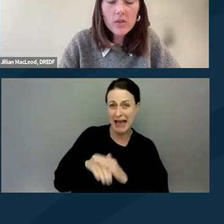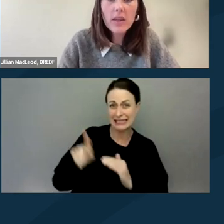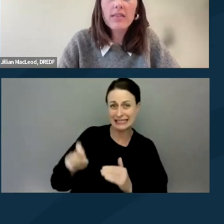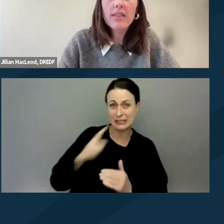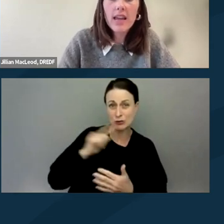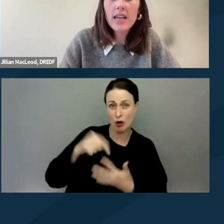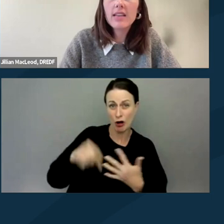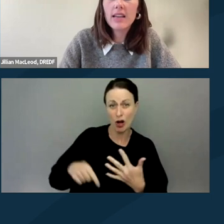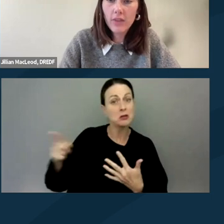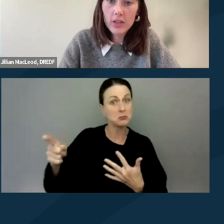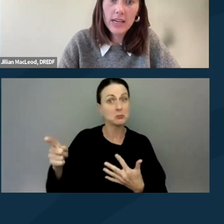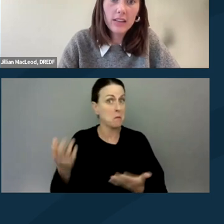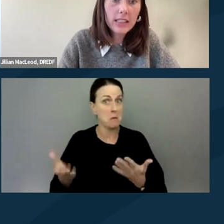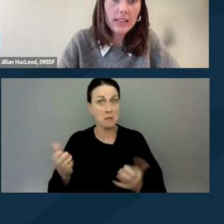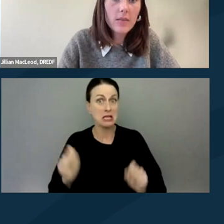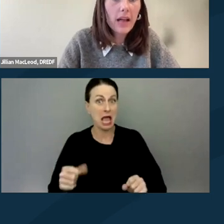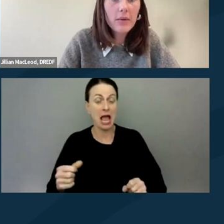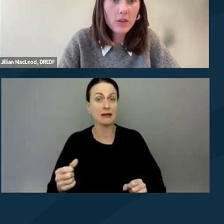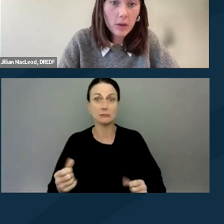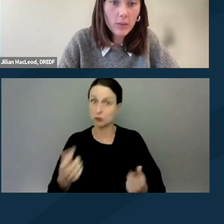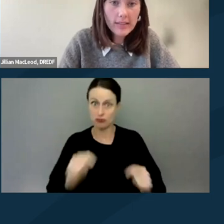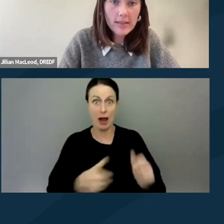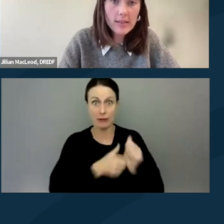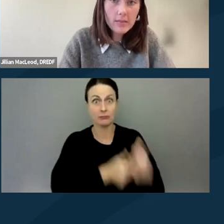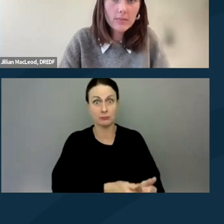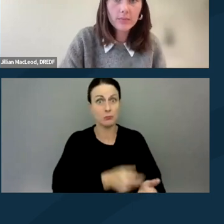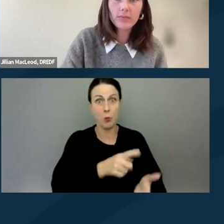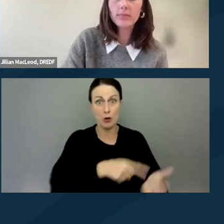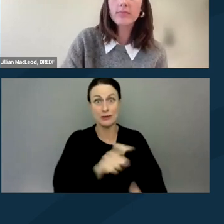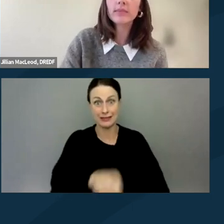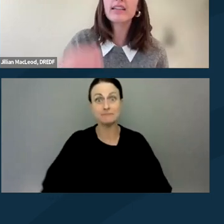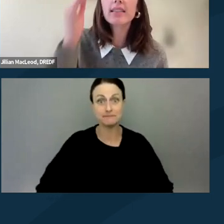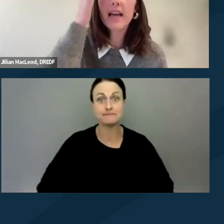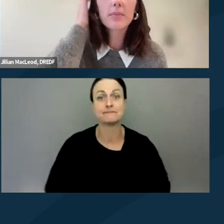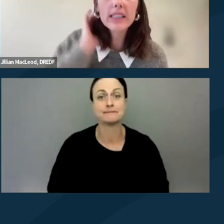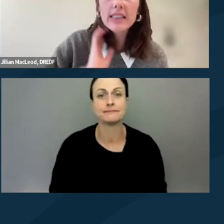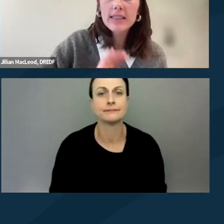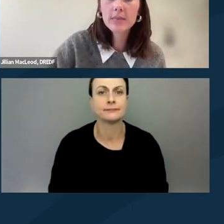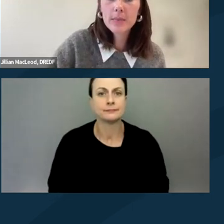so that they can voluntarily comply with your requests. Next slide, please.